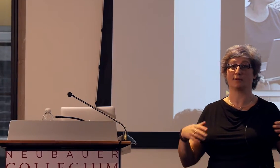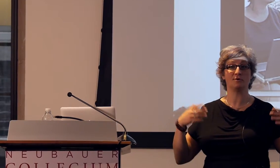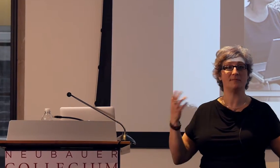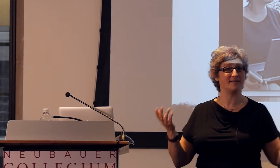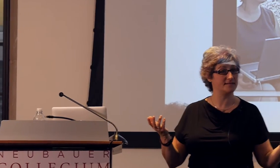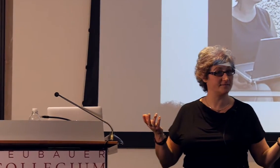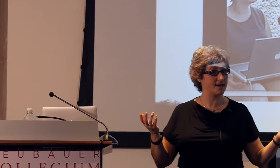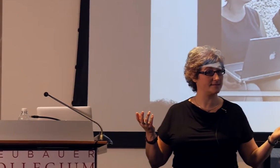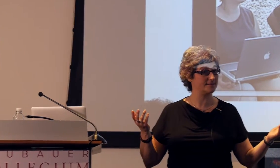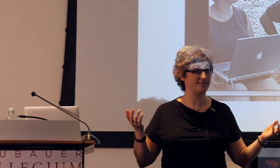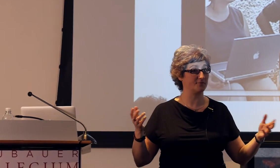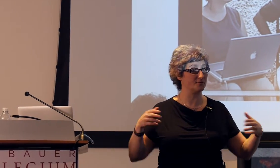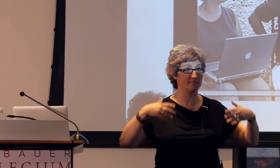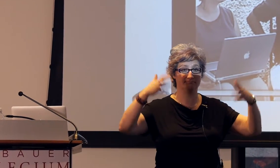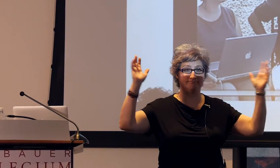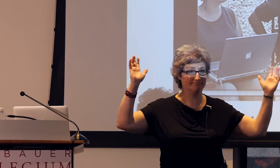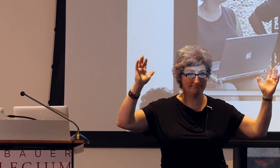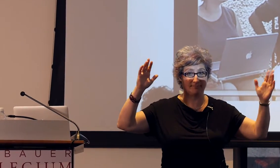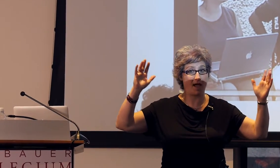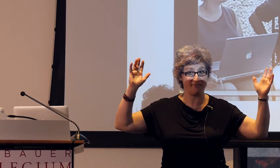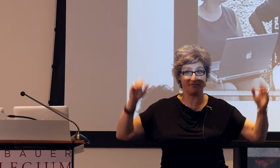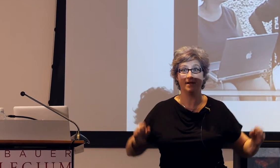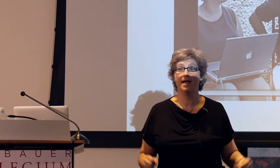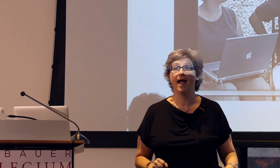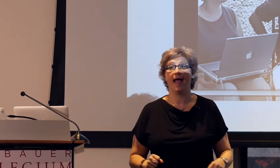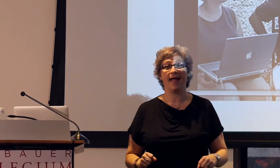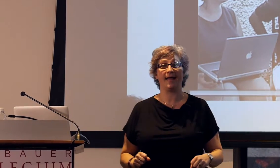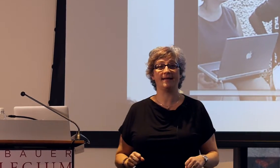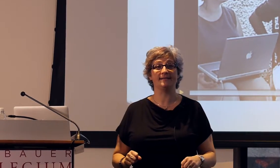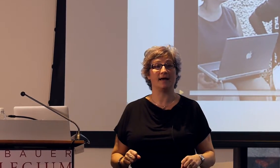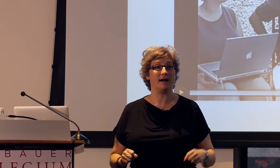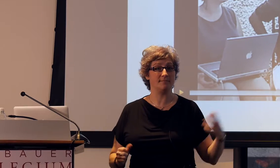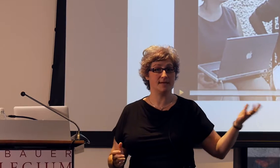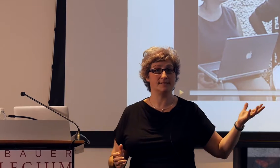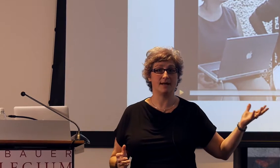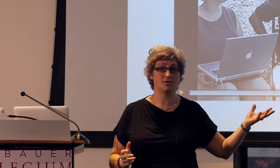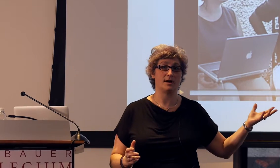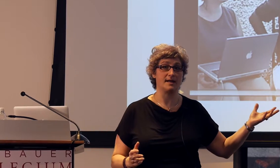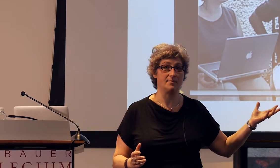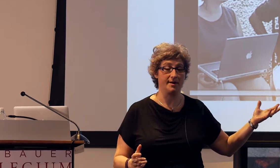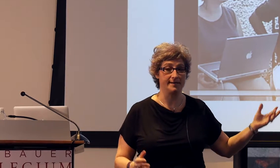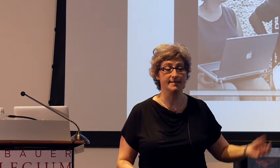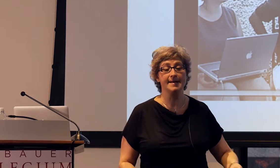He learned about this event through life and he is now talking about it.